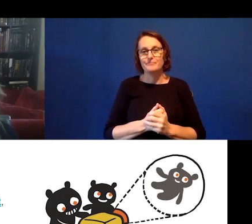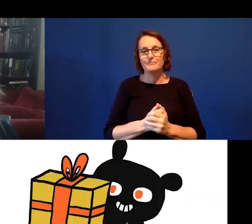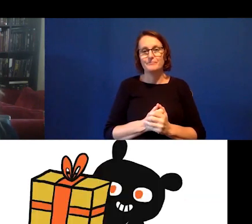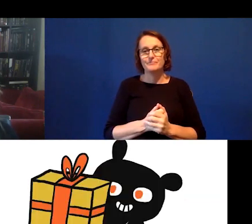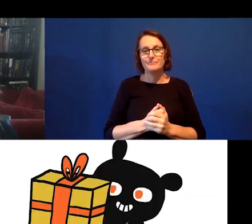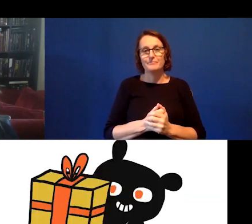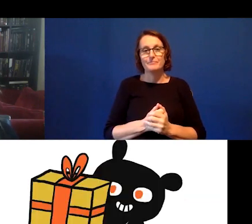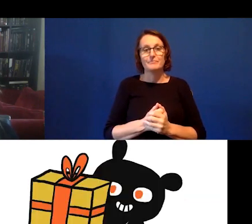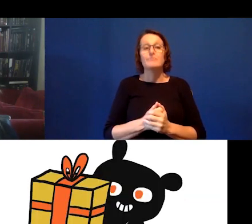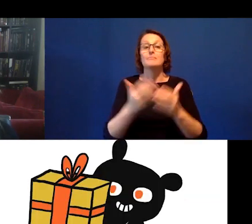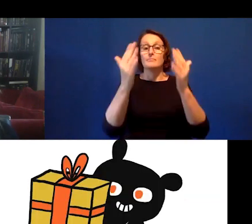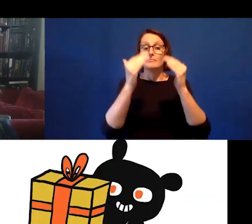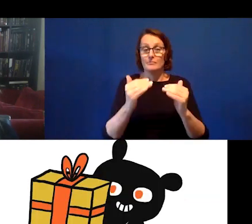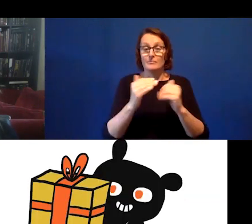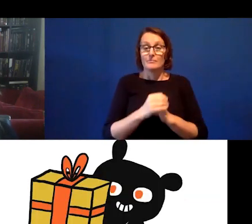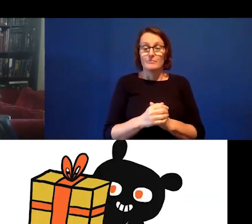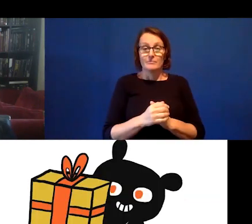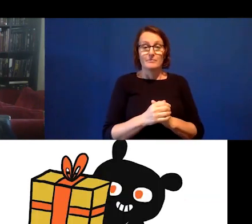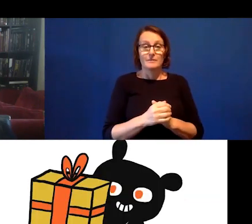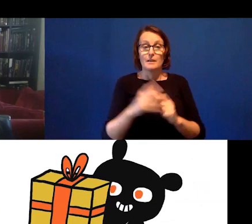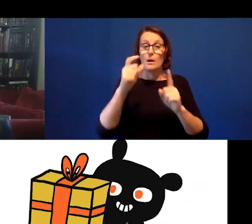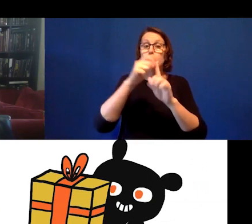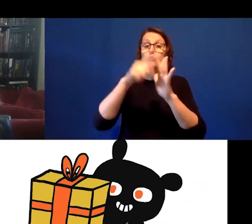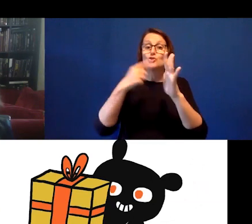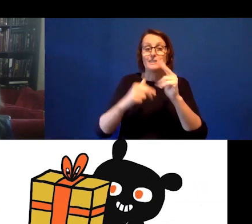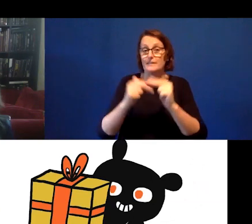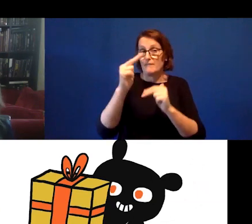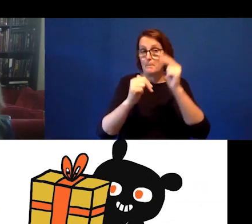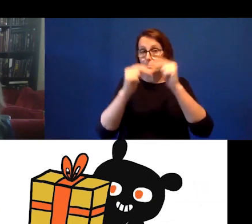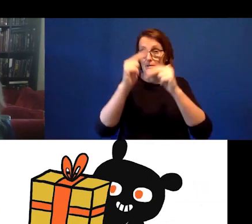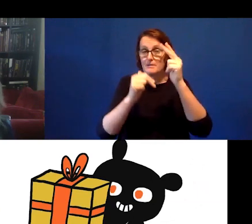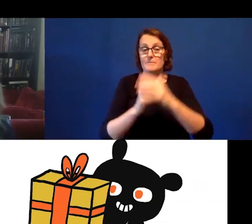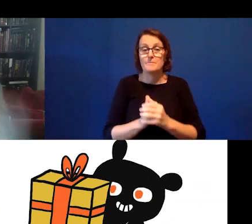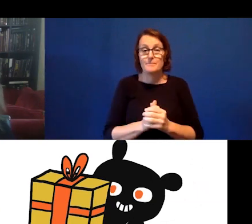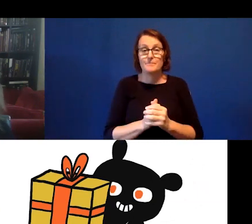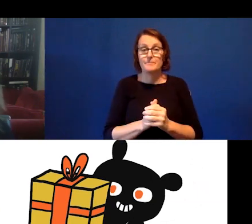And then here project development. Now, in studios